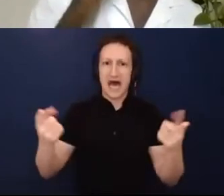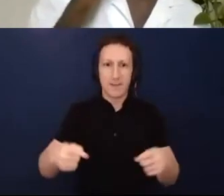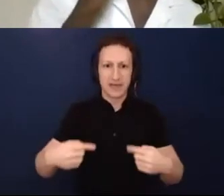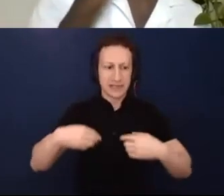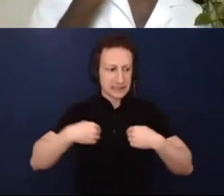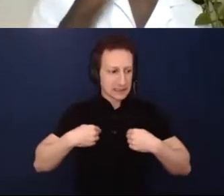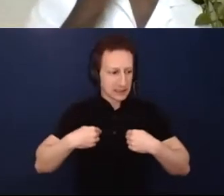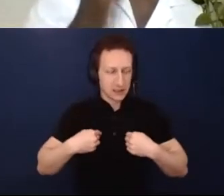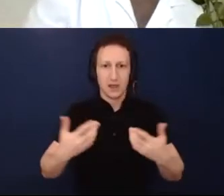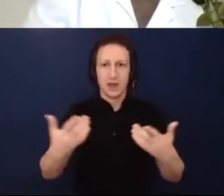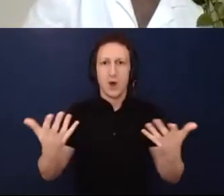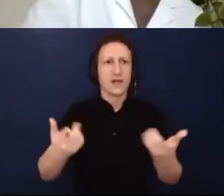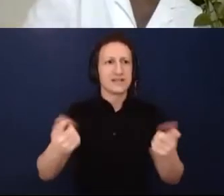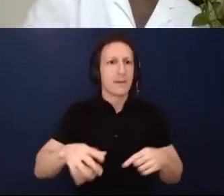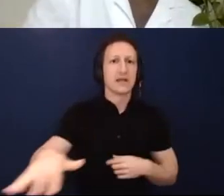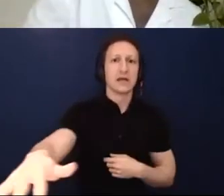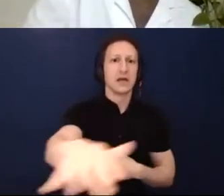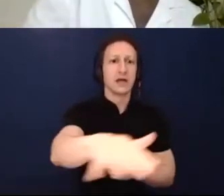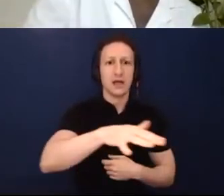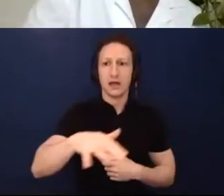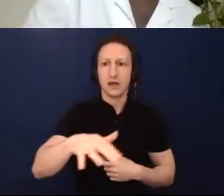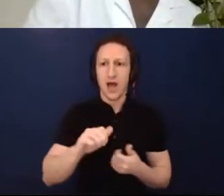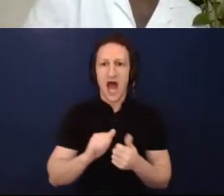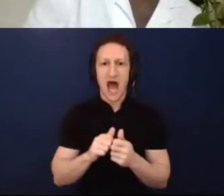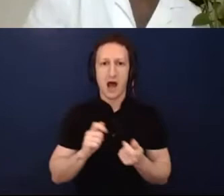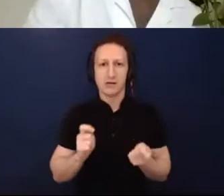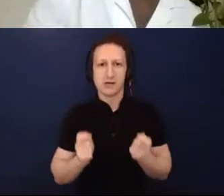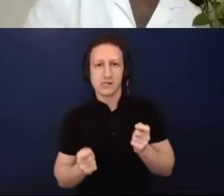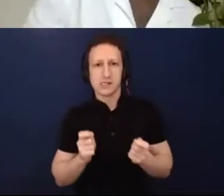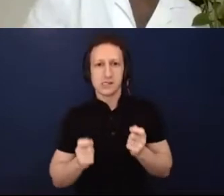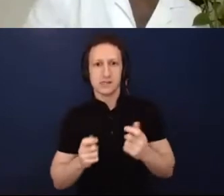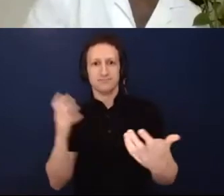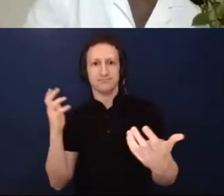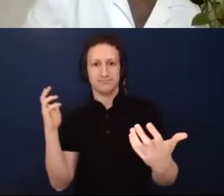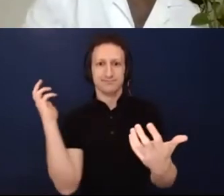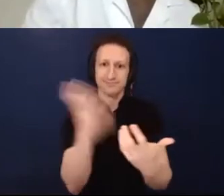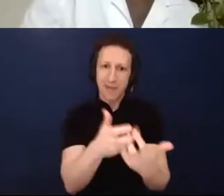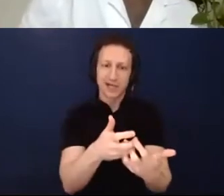How do we ensure that that we're actually like not telling